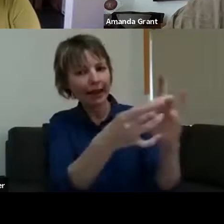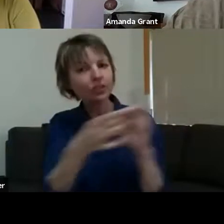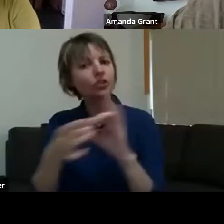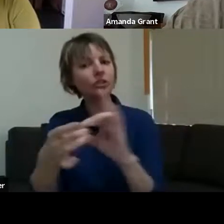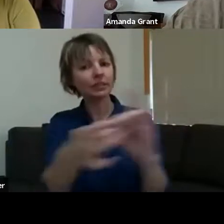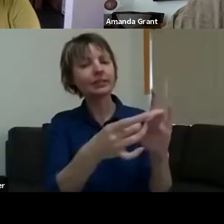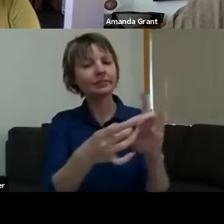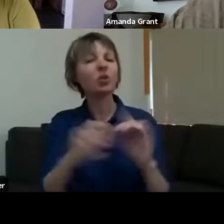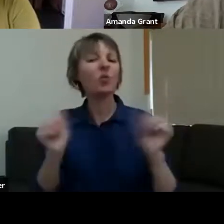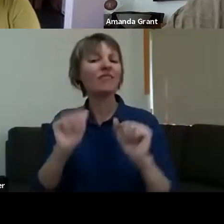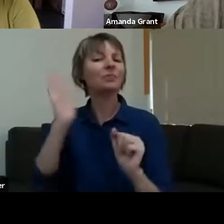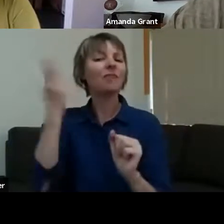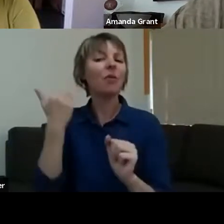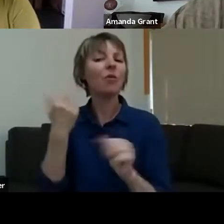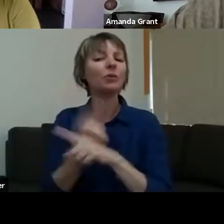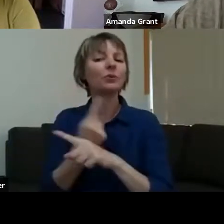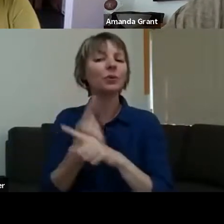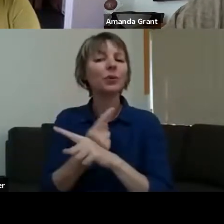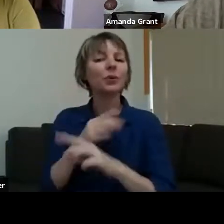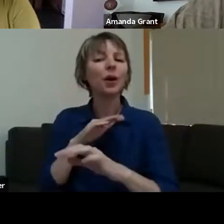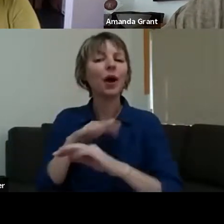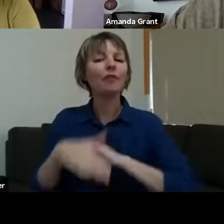before about one of the most important things that comes out of